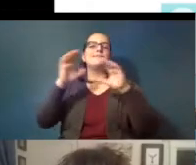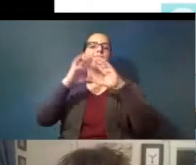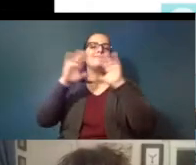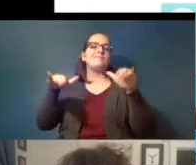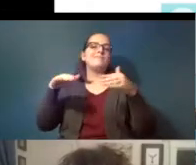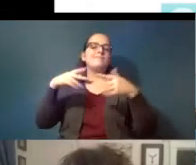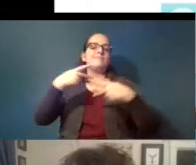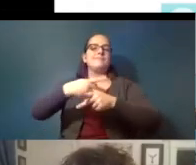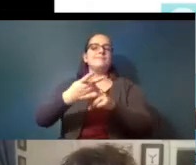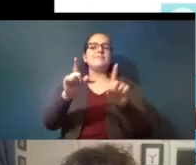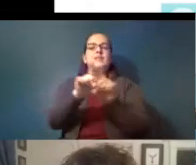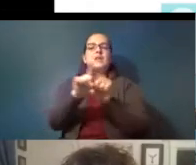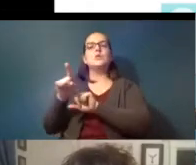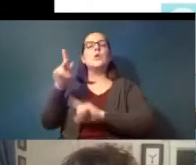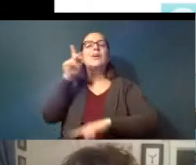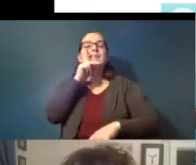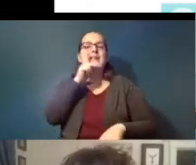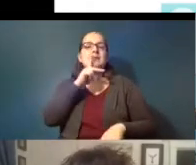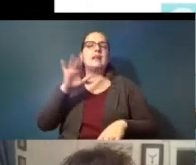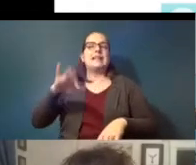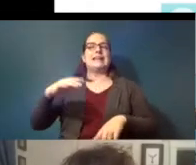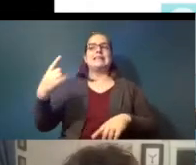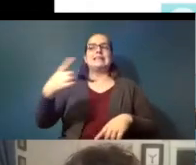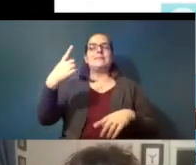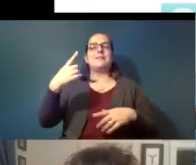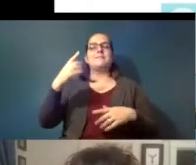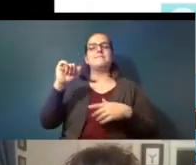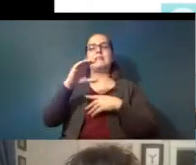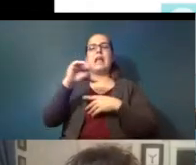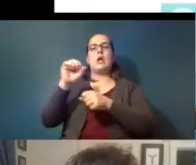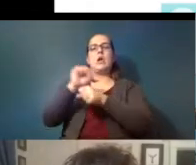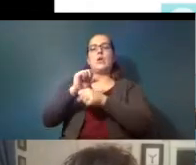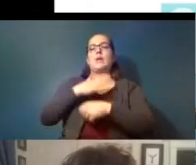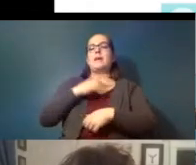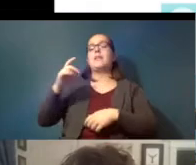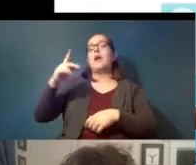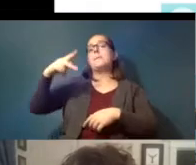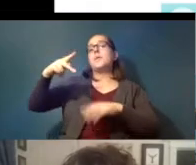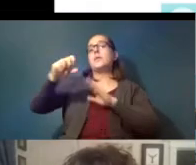plastics and that's something that a colleague of mine at portland state university and i